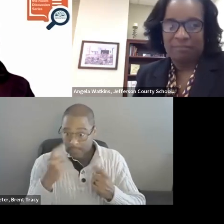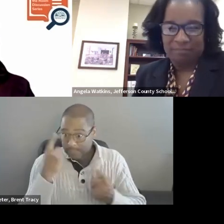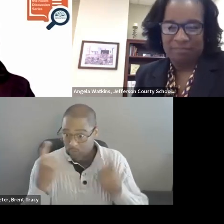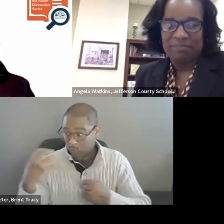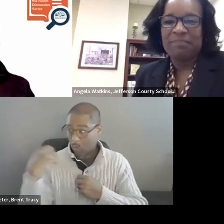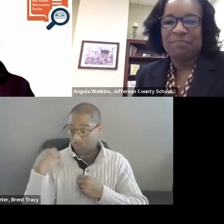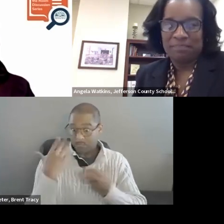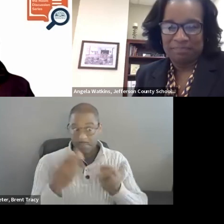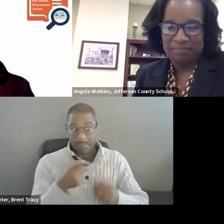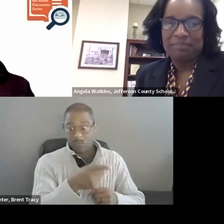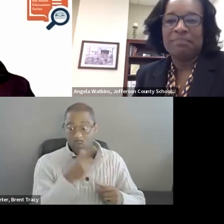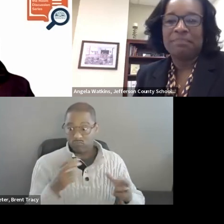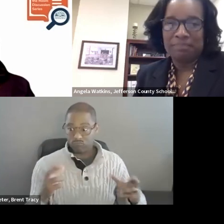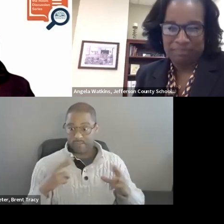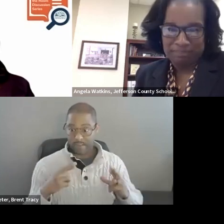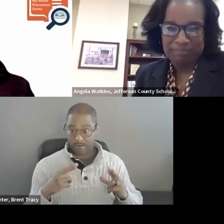back part-time, or people who just want to work part-time?